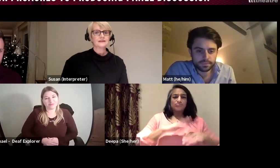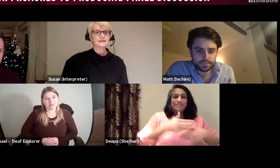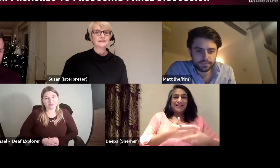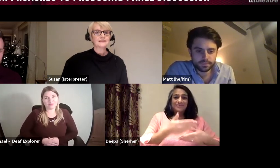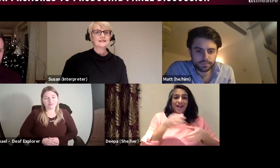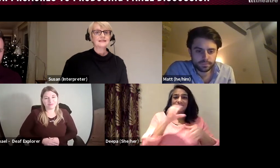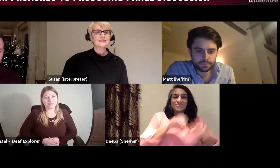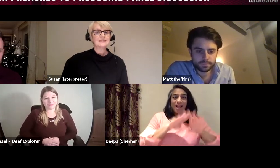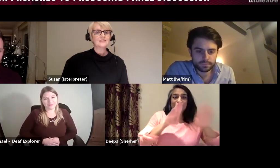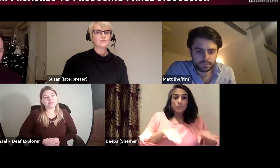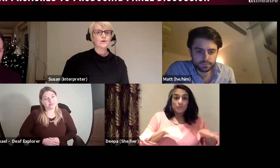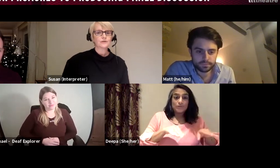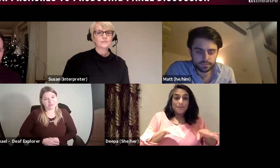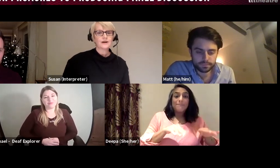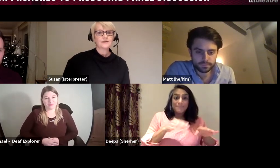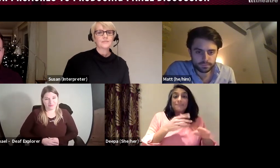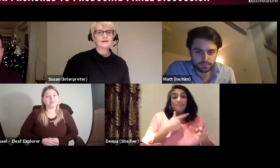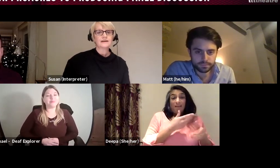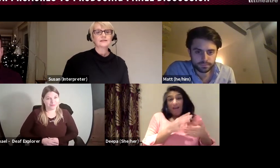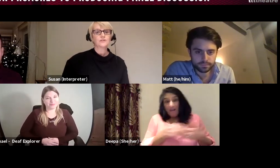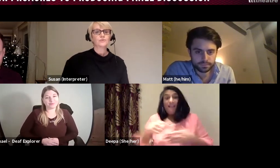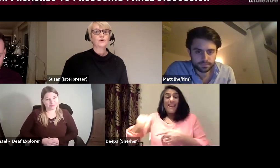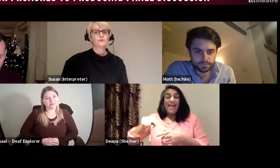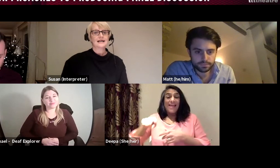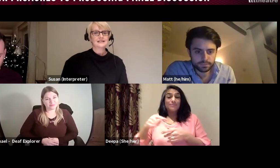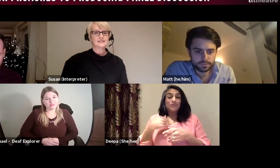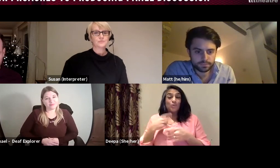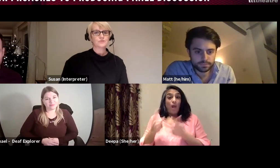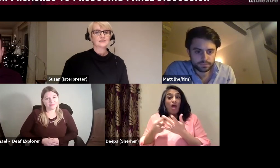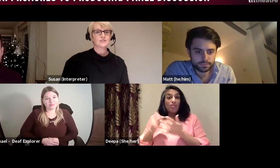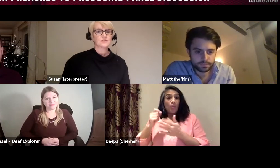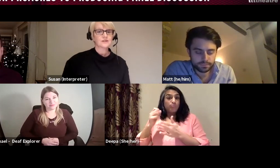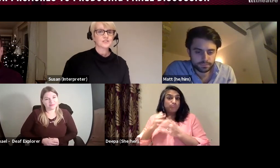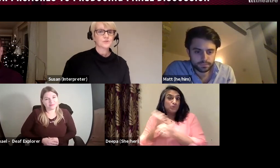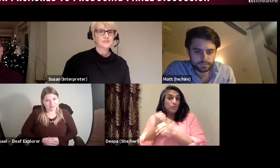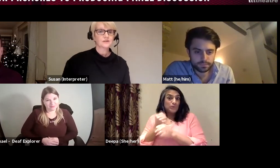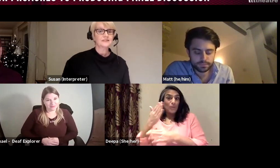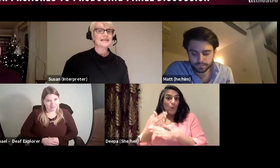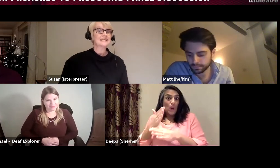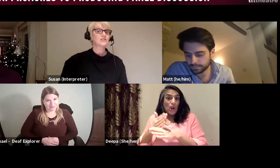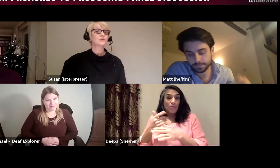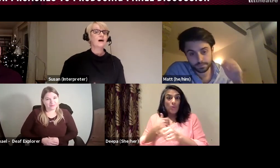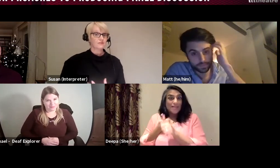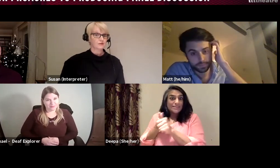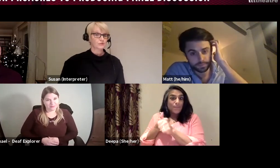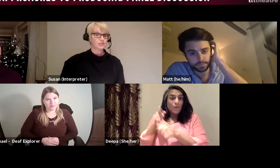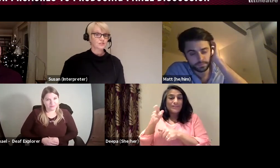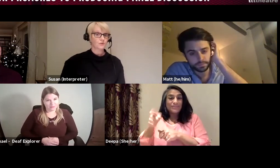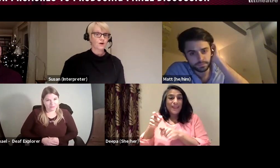And then later on I took a role as a presenter at the Science Museum and that led to producing work,